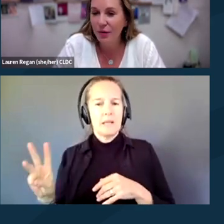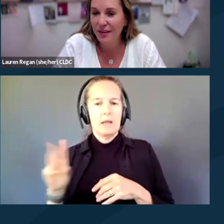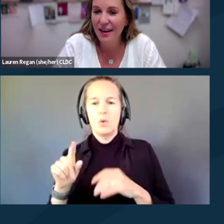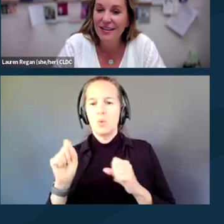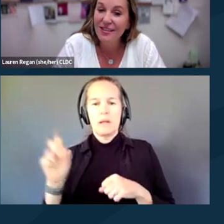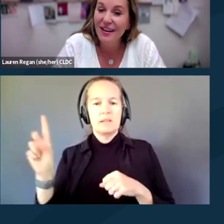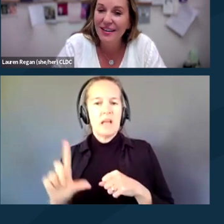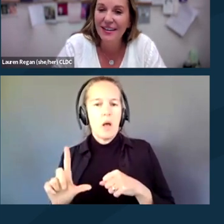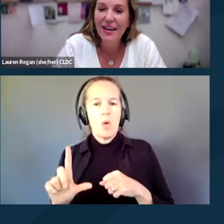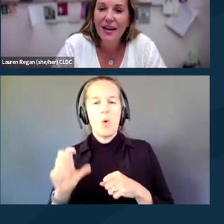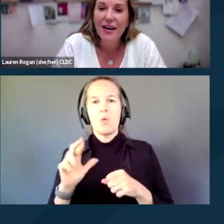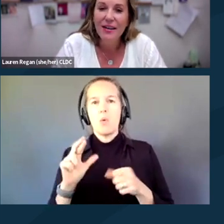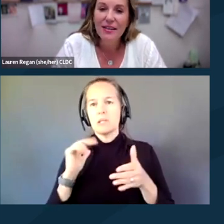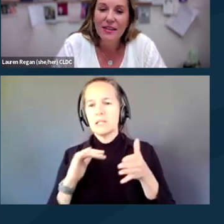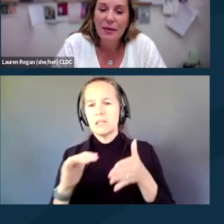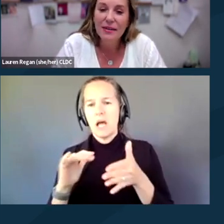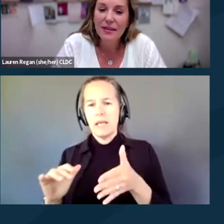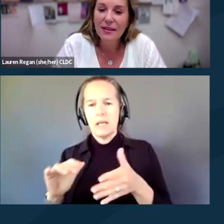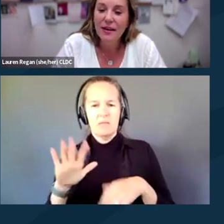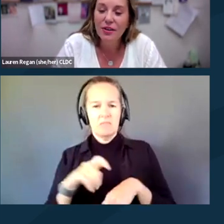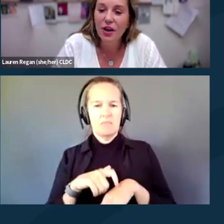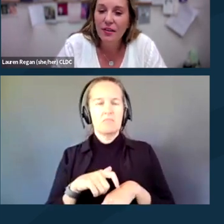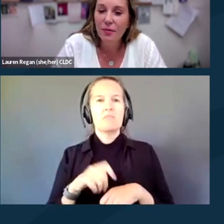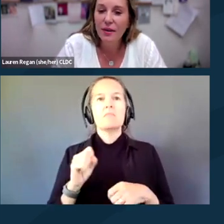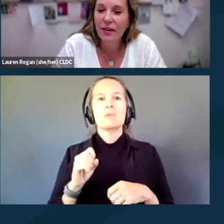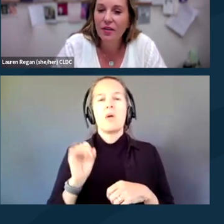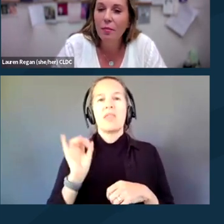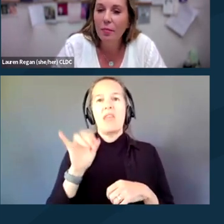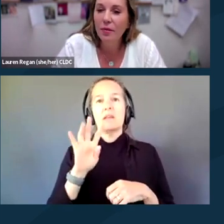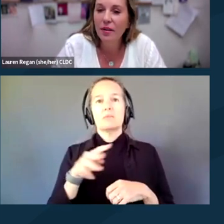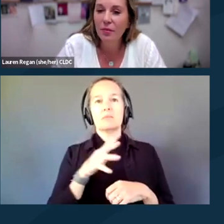or kind of study it is basically a chart that we have come up with